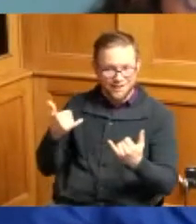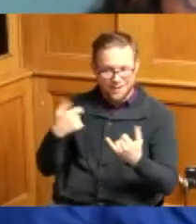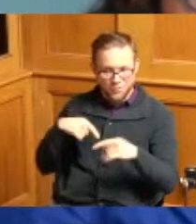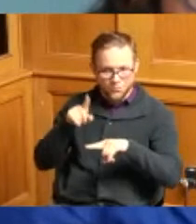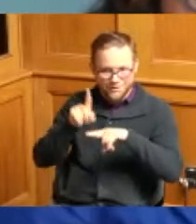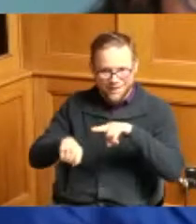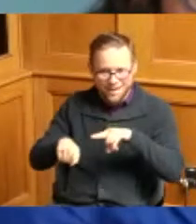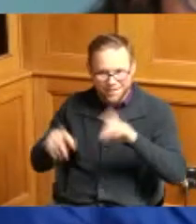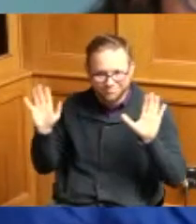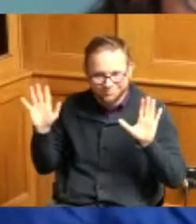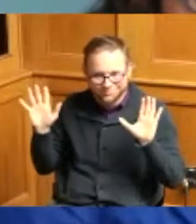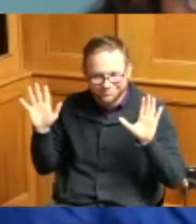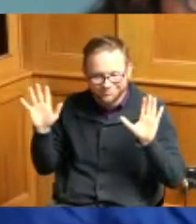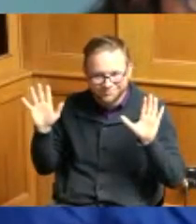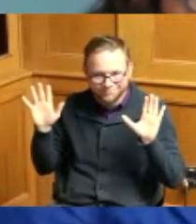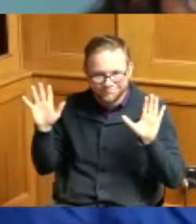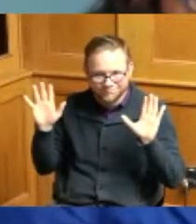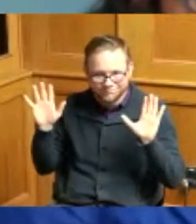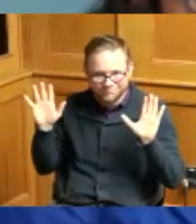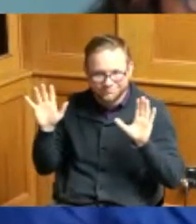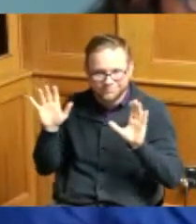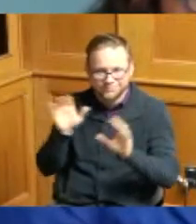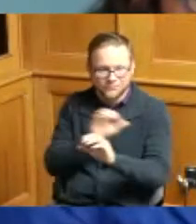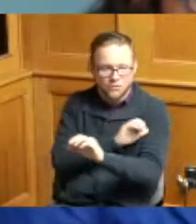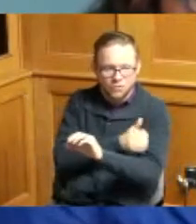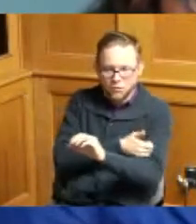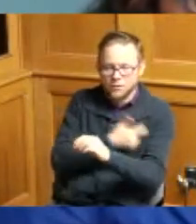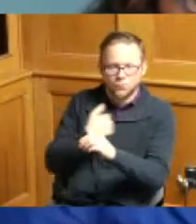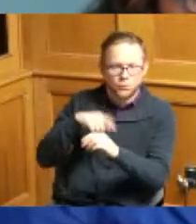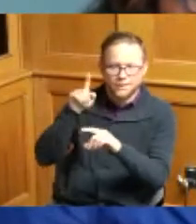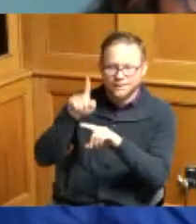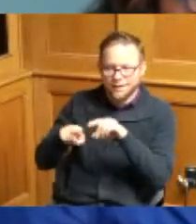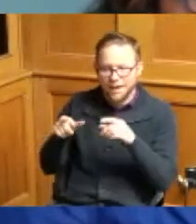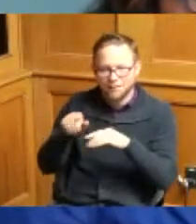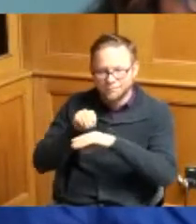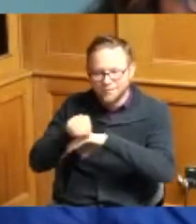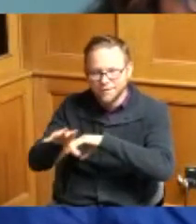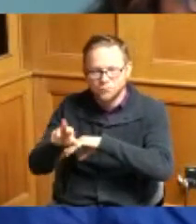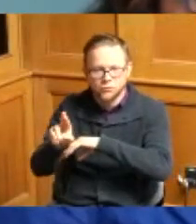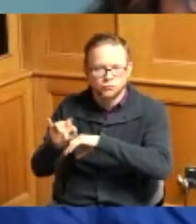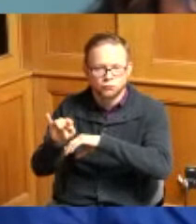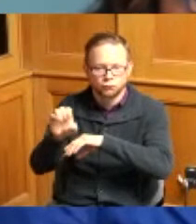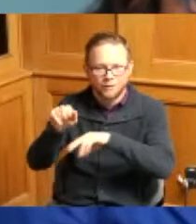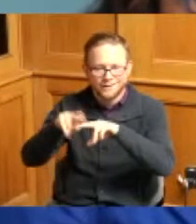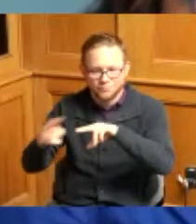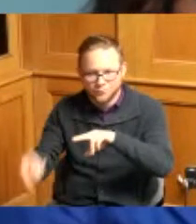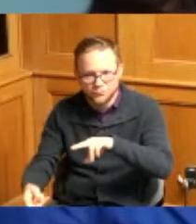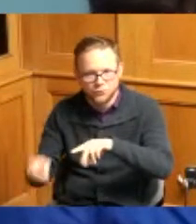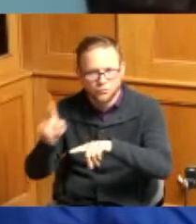to be able to help lower rates or put anything in place and that's something we've been asking